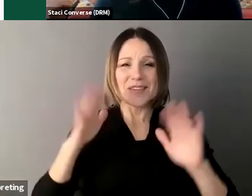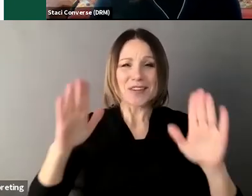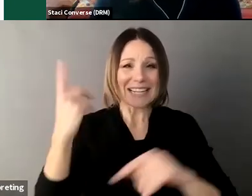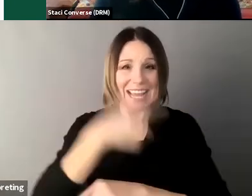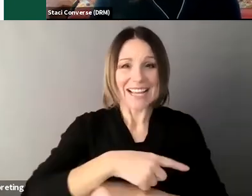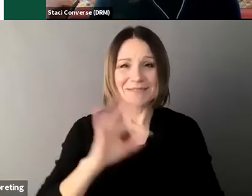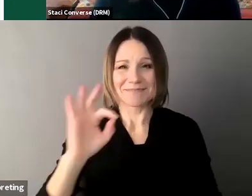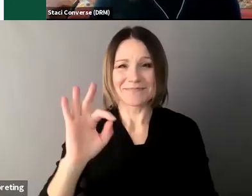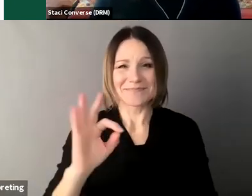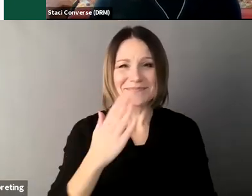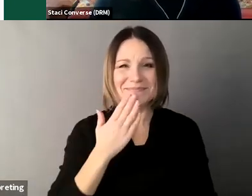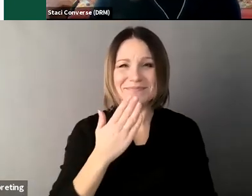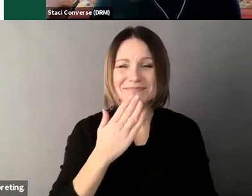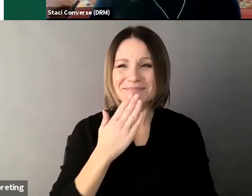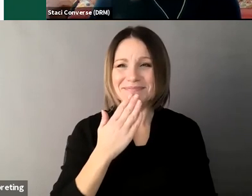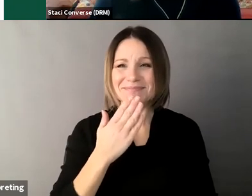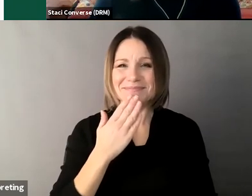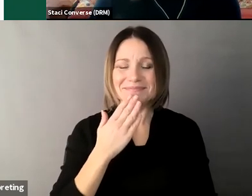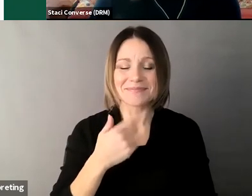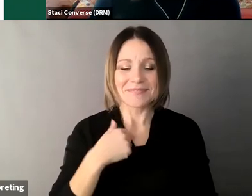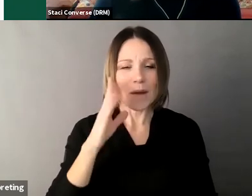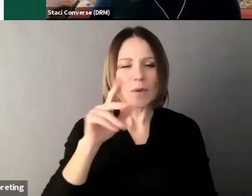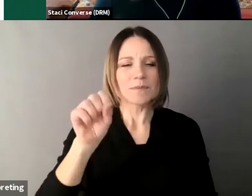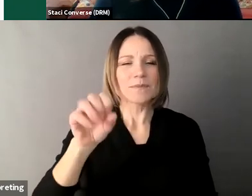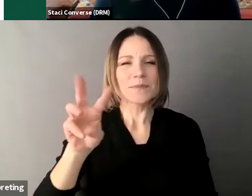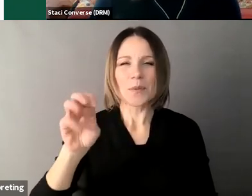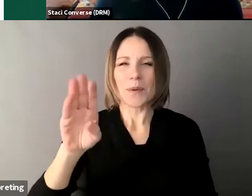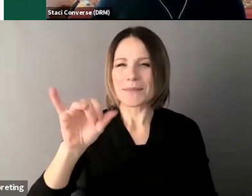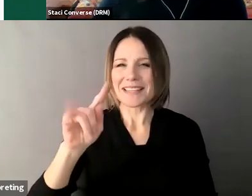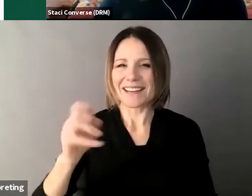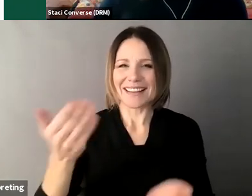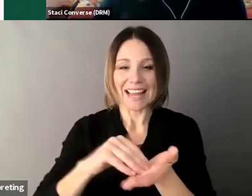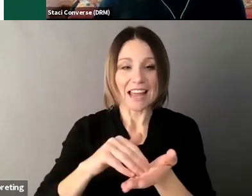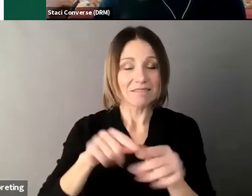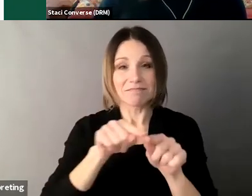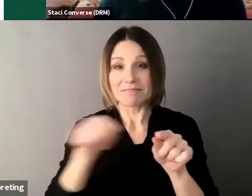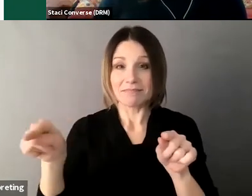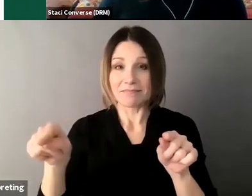and I’ll just give you support the website one more time and if you have any questions feel free to reach out to me or Kile